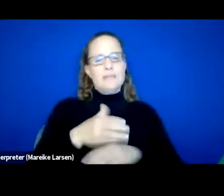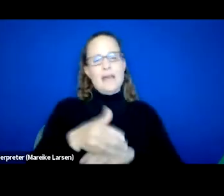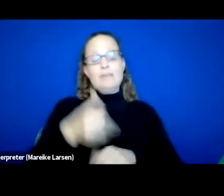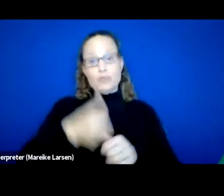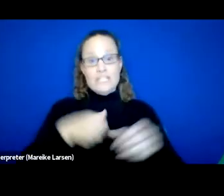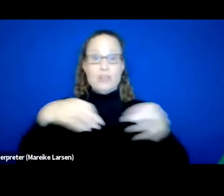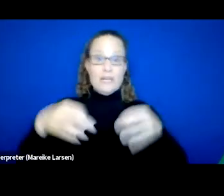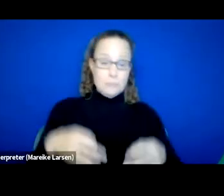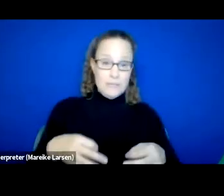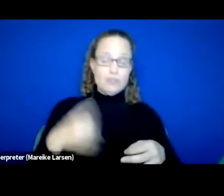of a barrier is provided